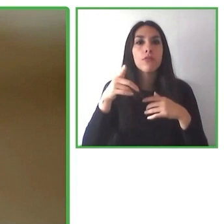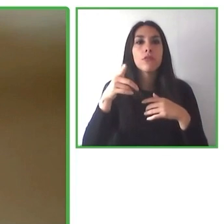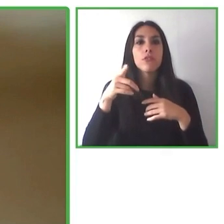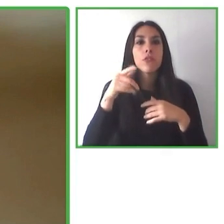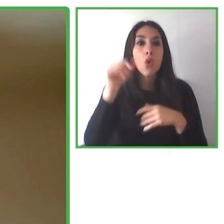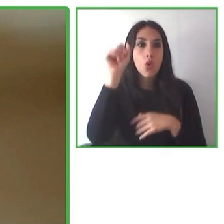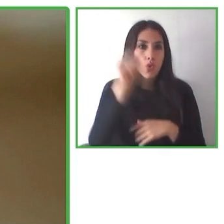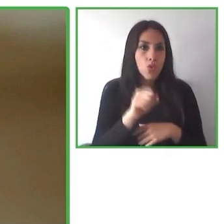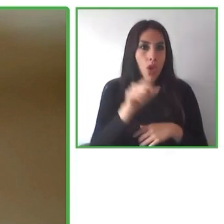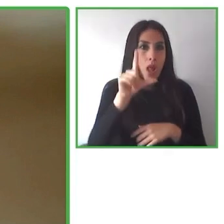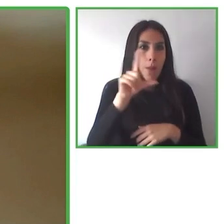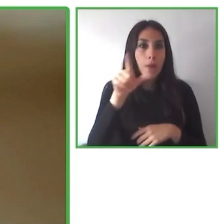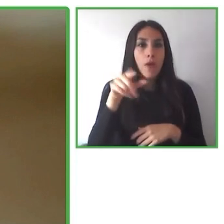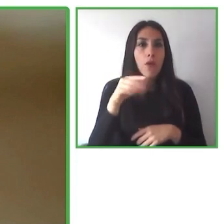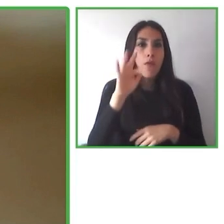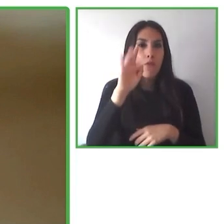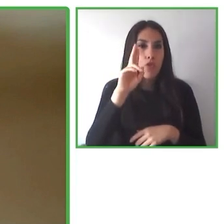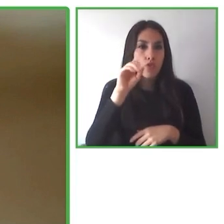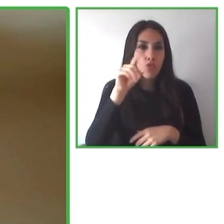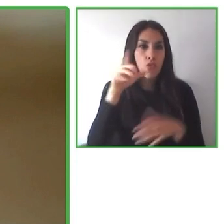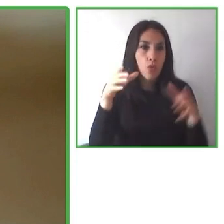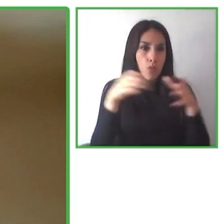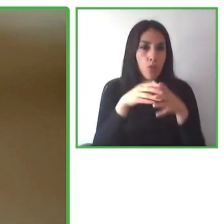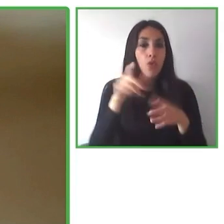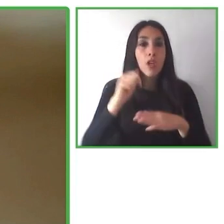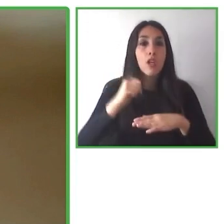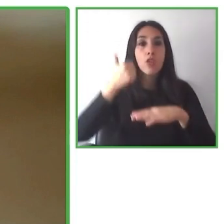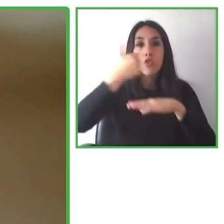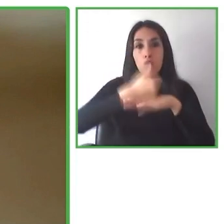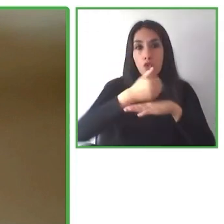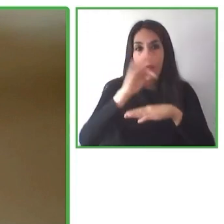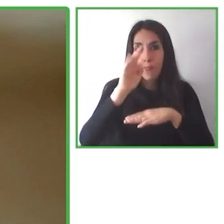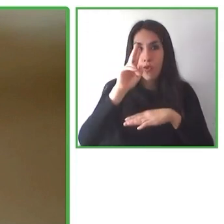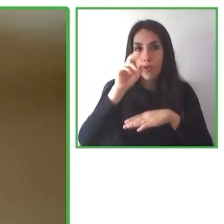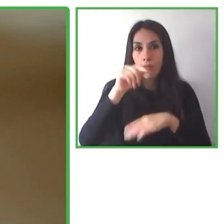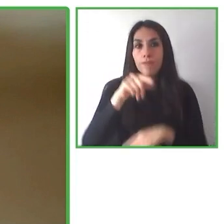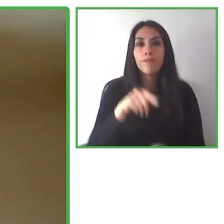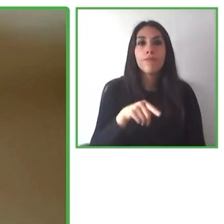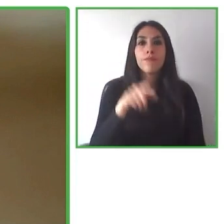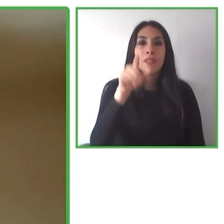She's found is is a member and founder of Fundación Eres